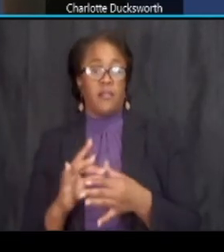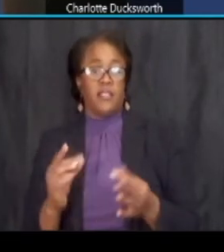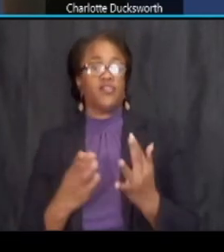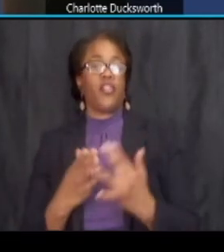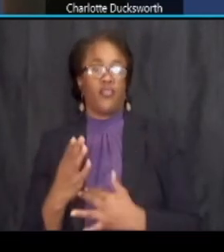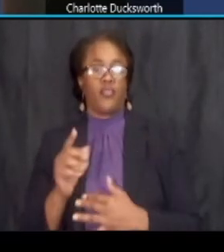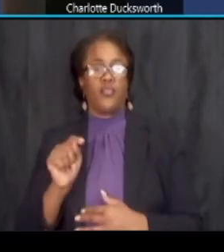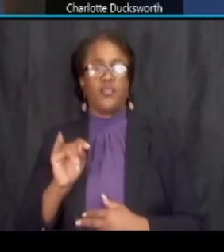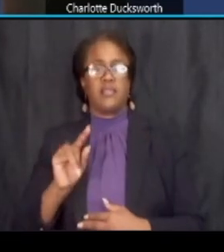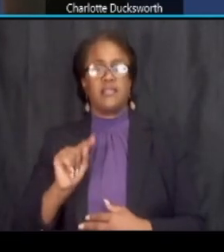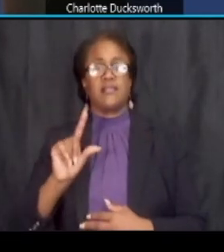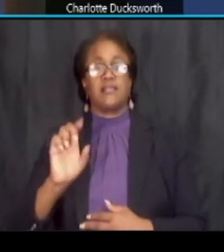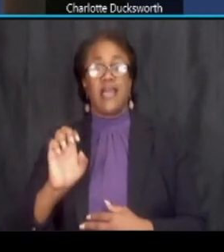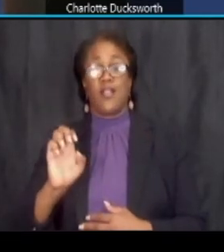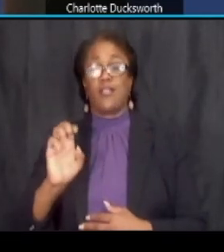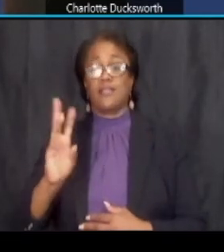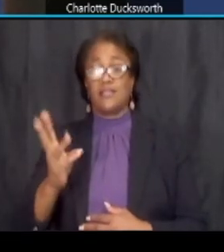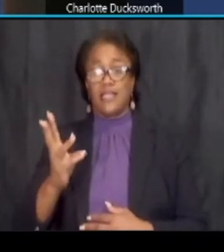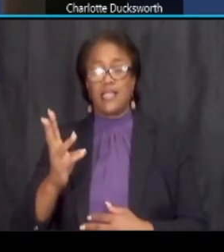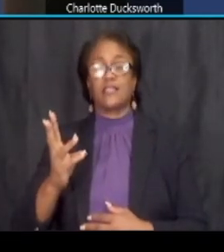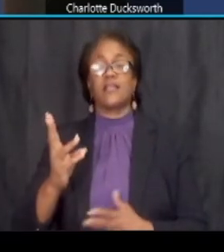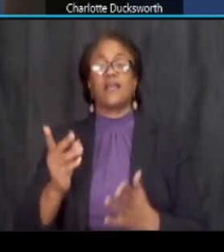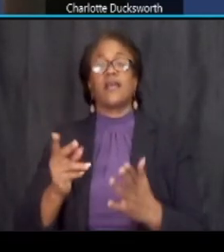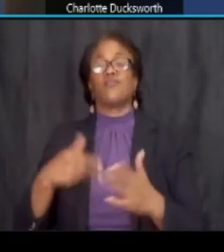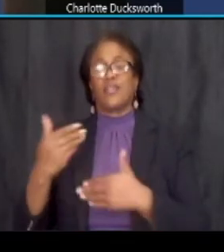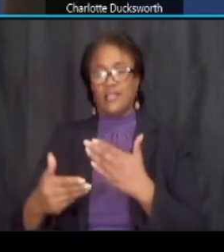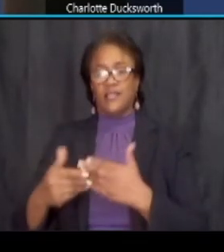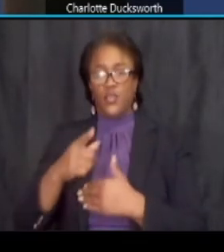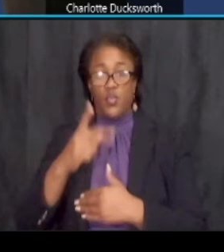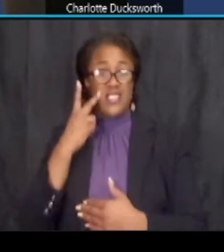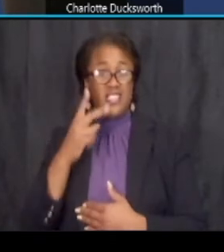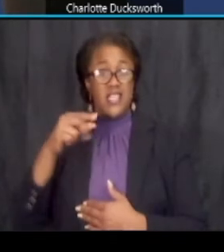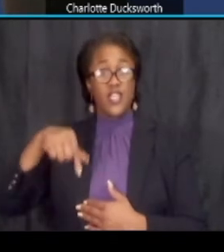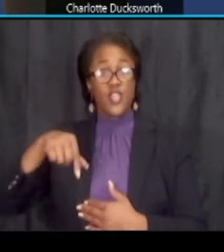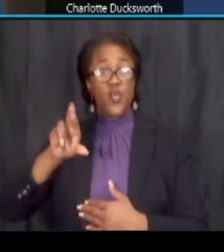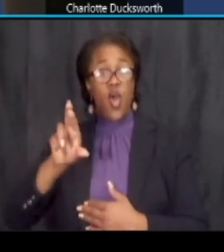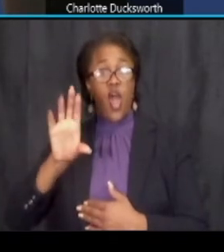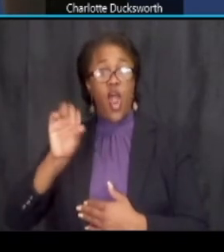um you see the qr code listed here and the link is also listed on this slide